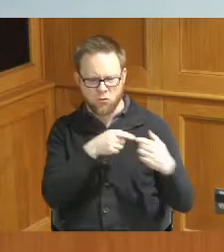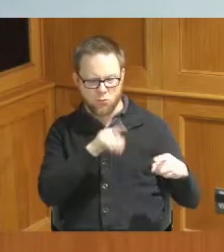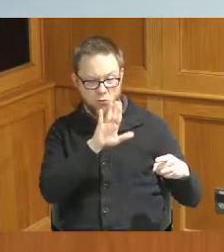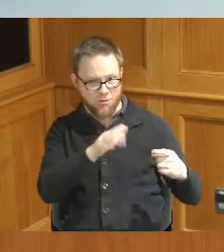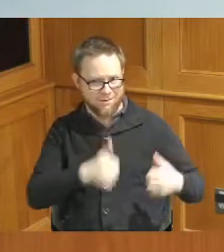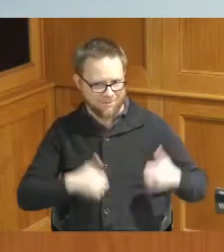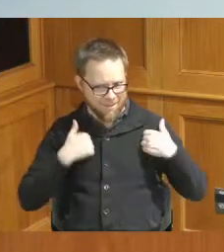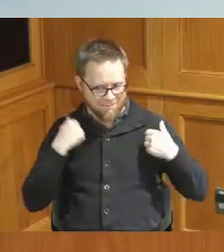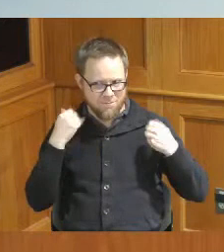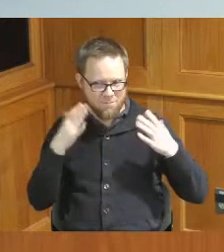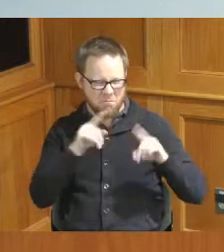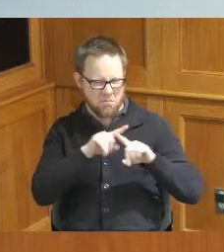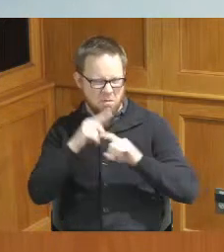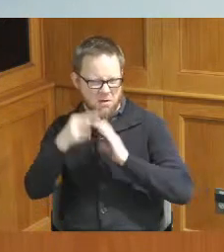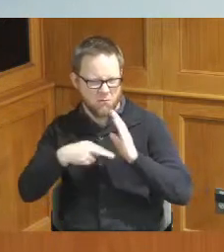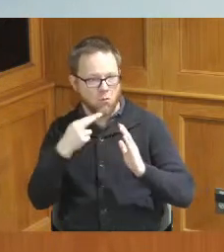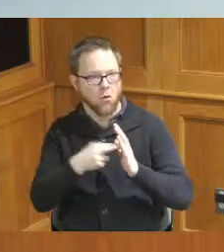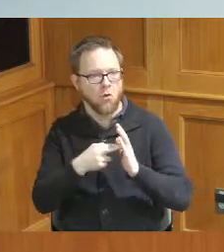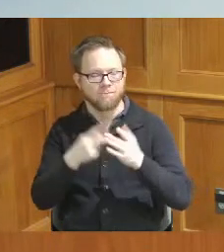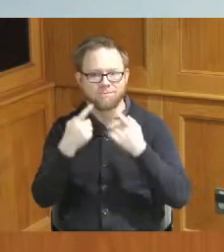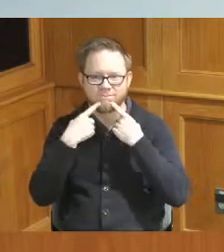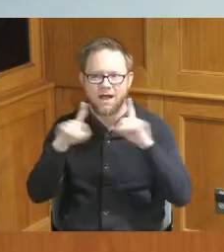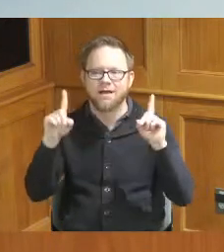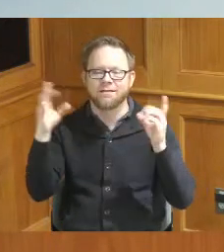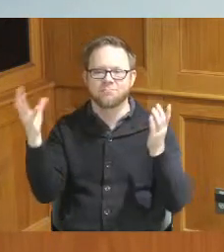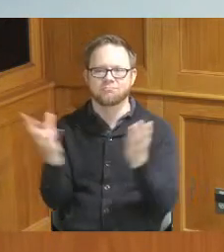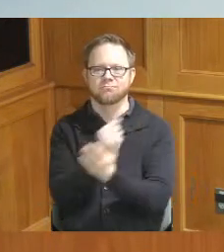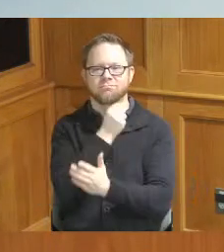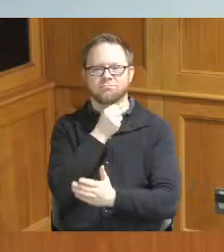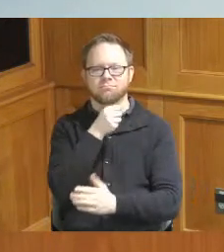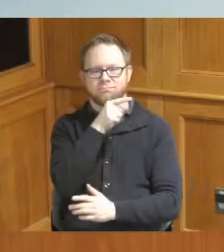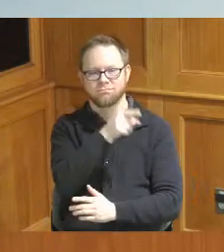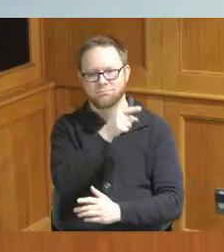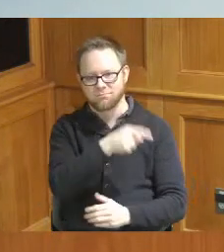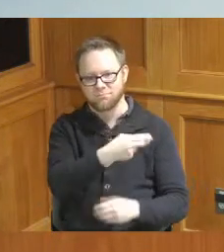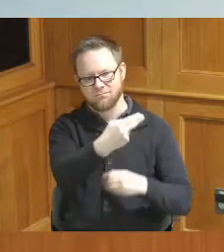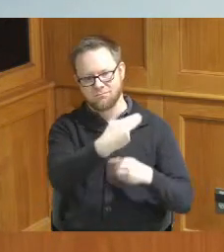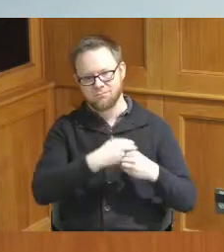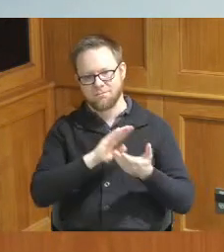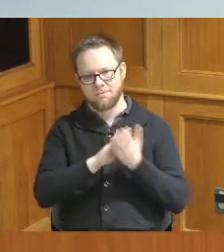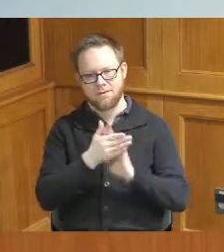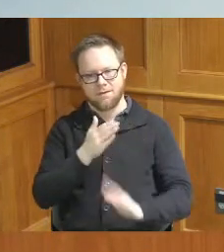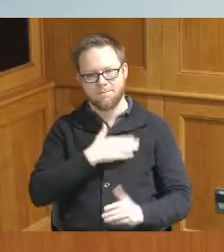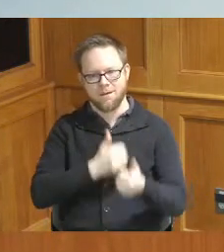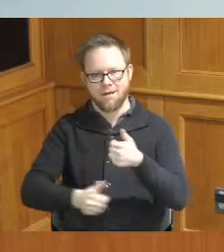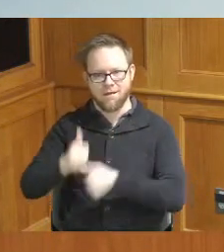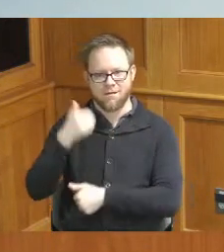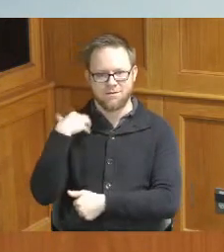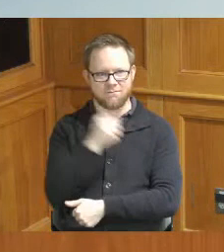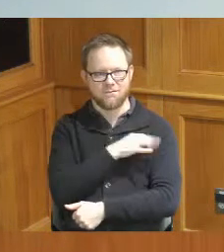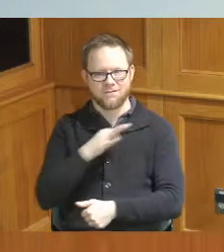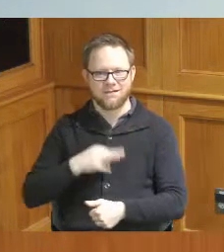of capacities and then finally an opportunity for him to be my chief of staff at 30 years of age